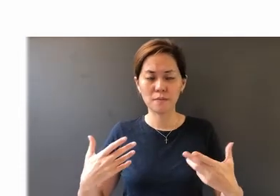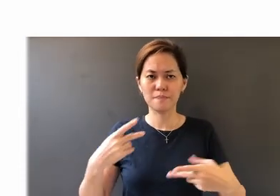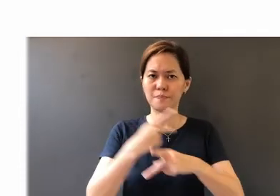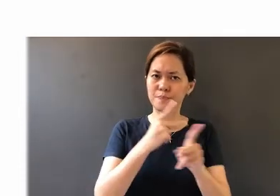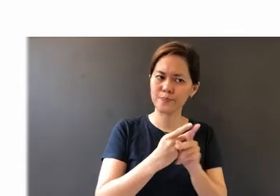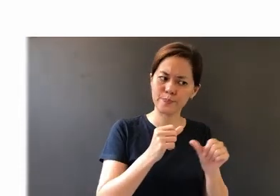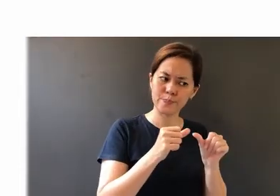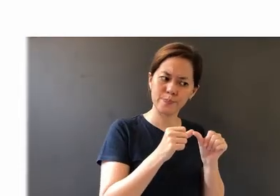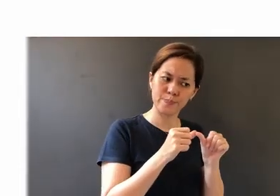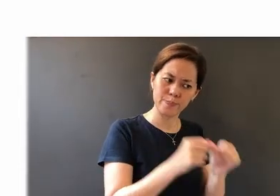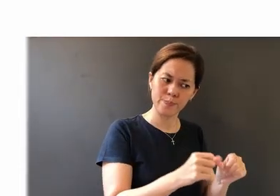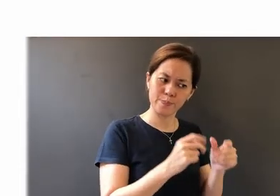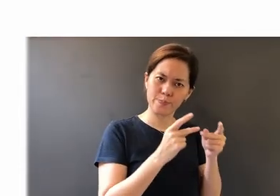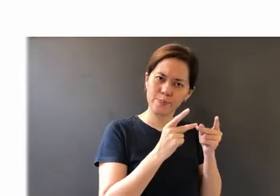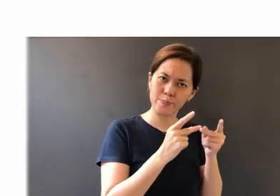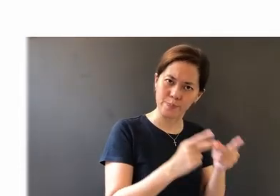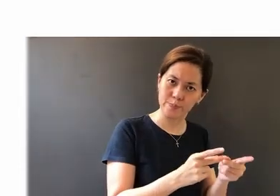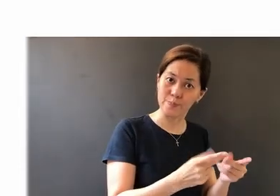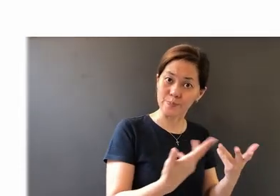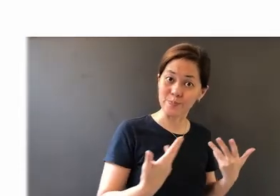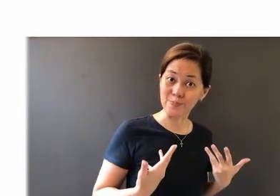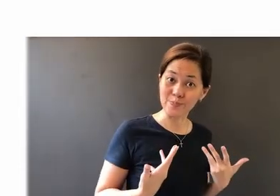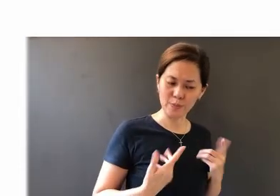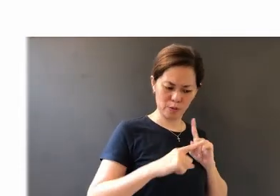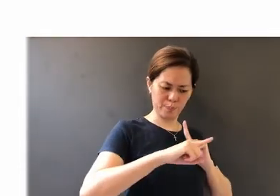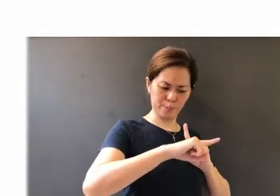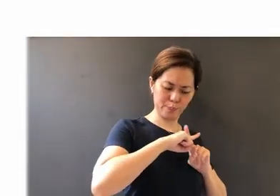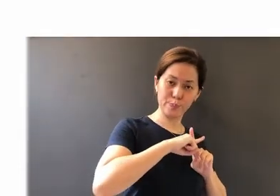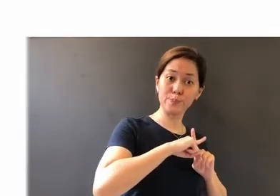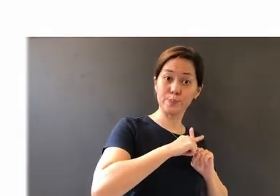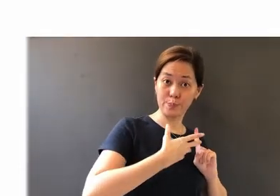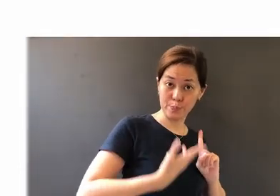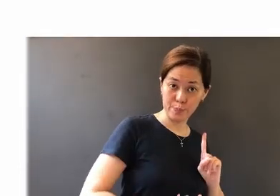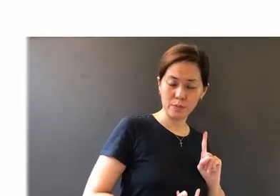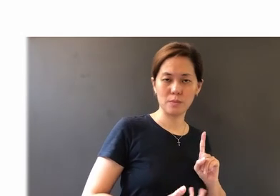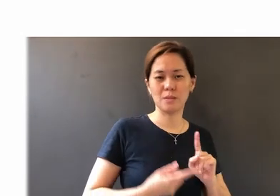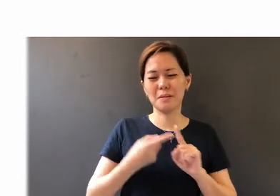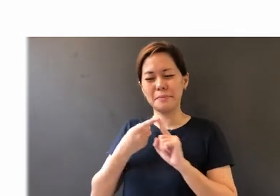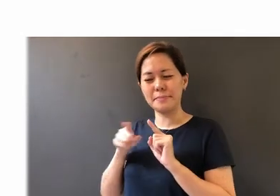steadfastness and perseverance in us. A positiveness of us. Whereas